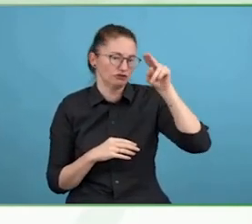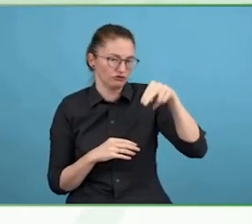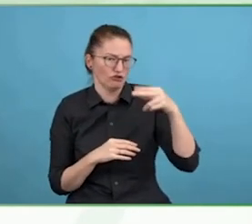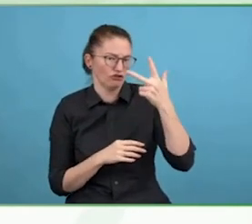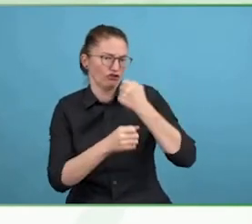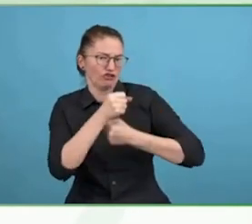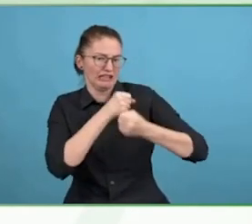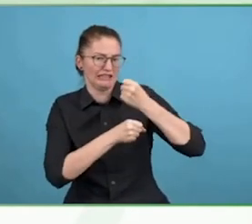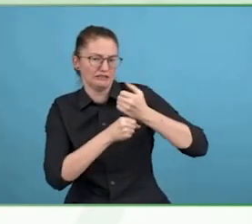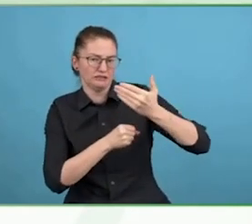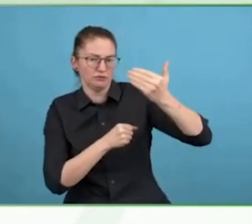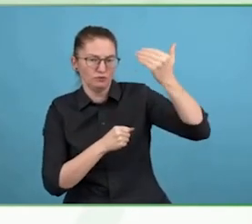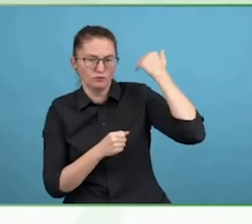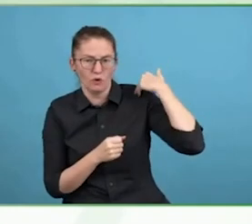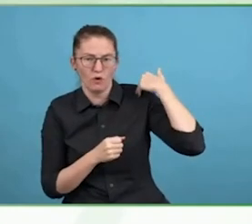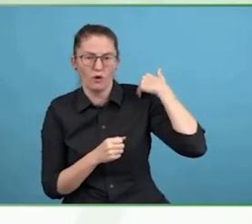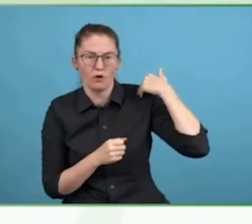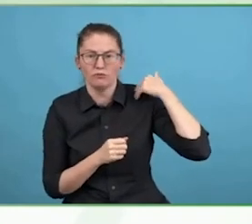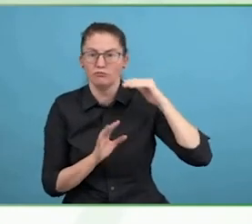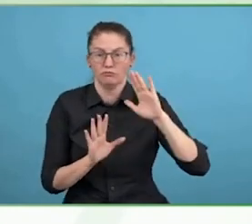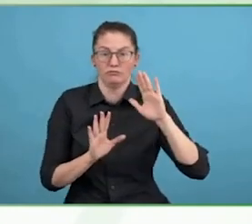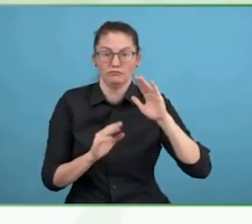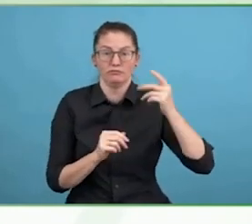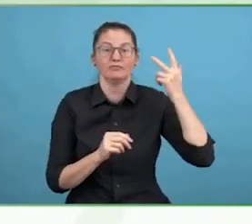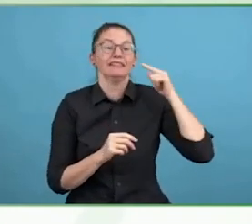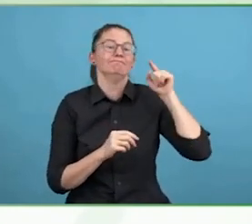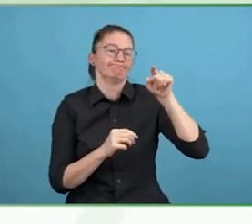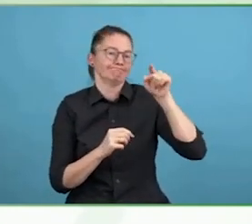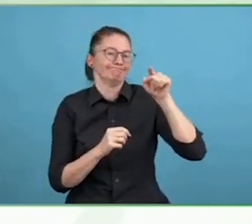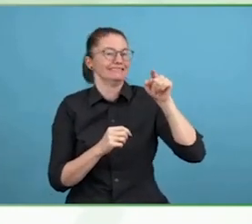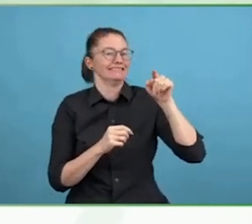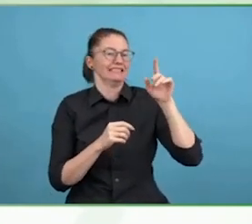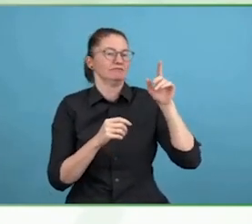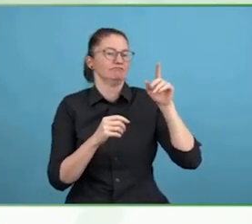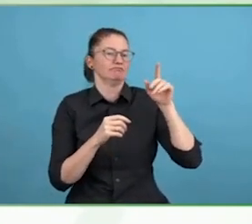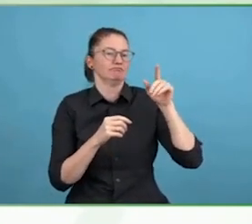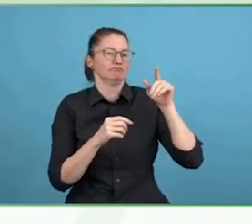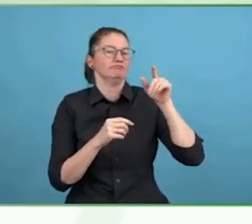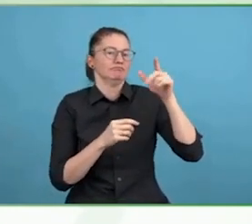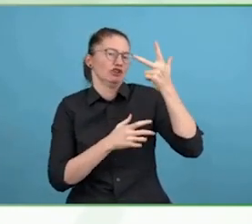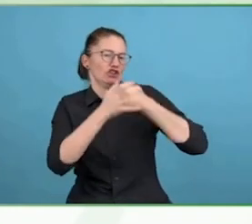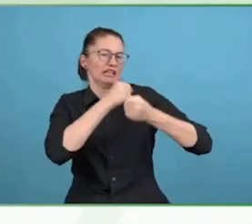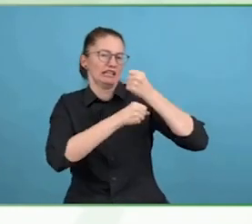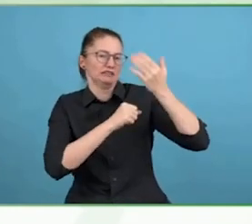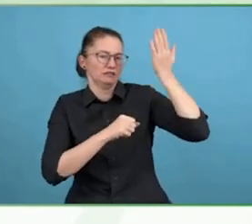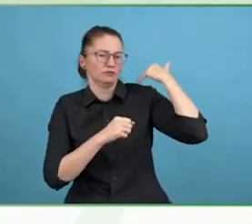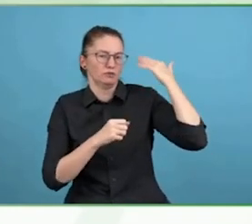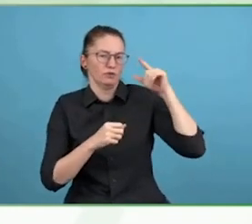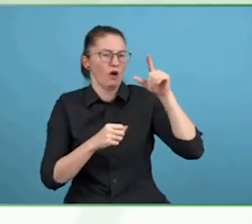have challenges in relation to abilities can be the best version of themselves when they come to work.